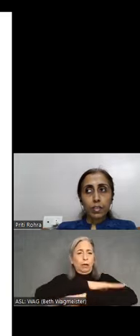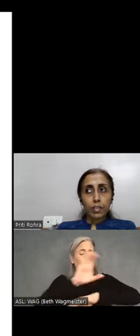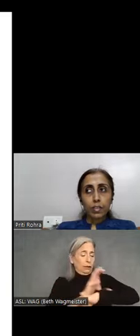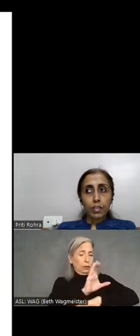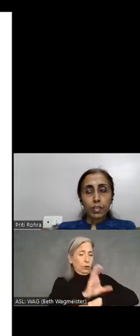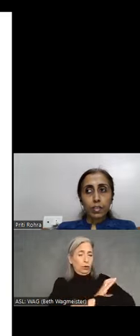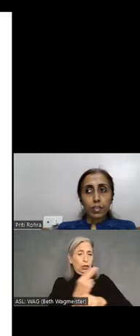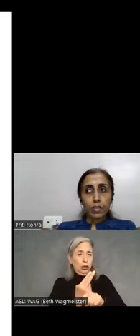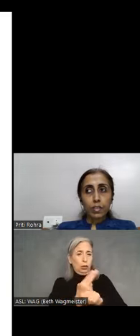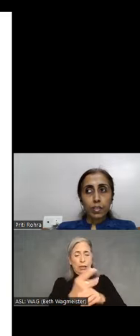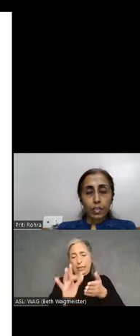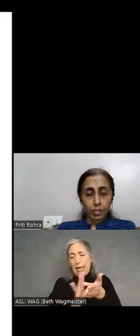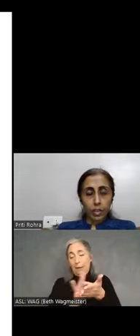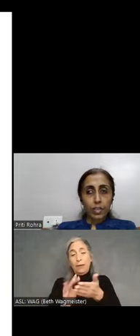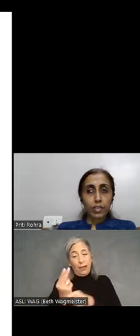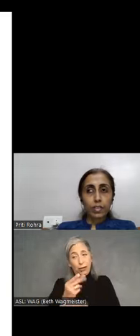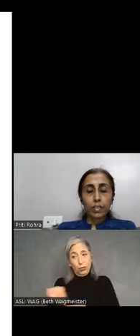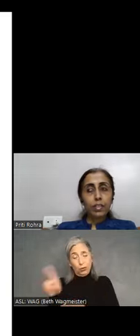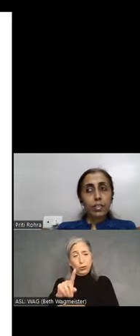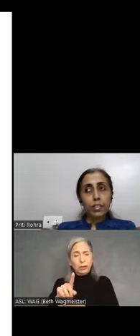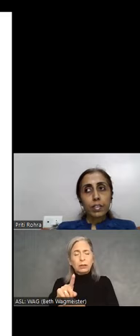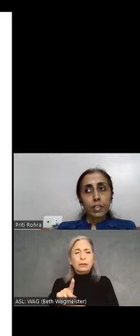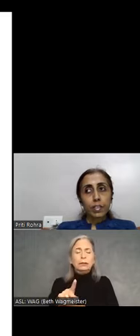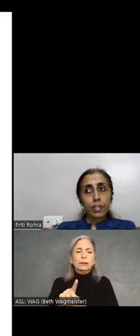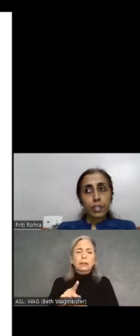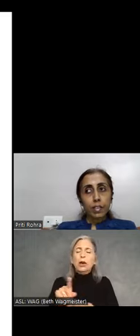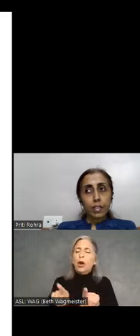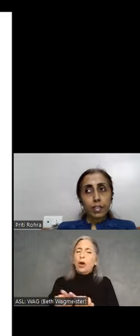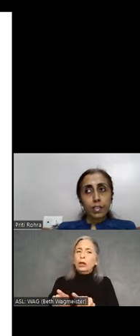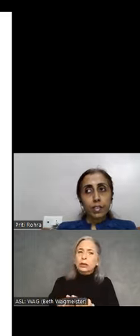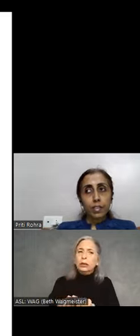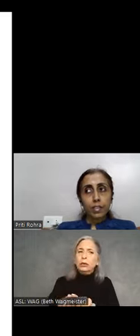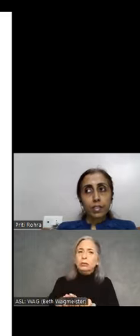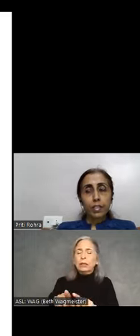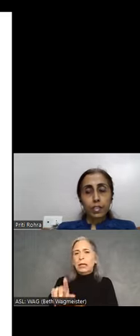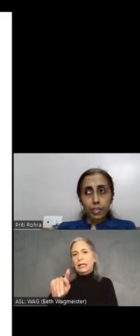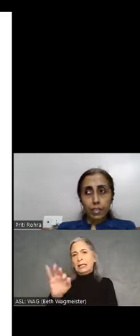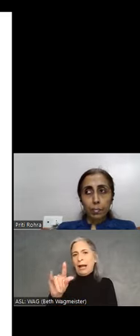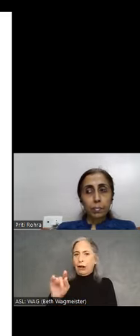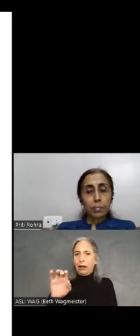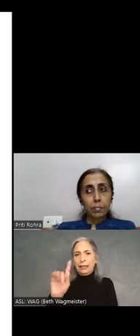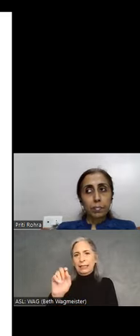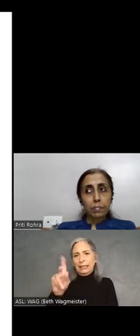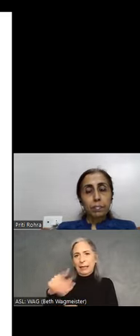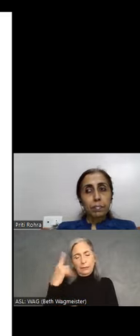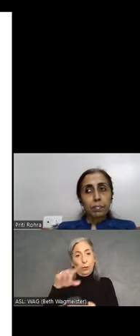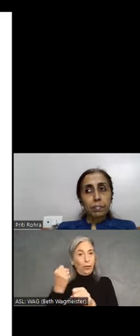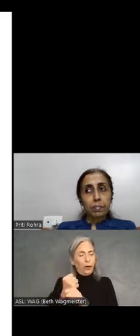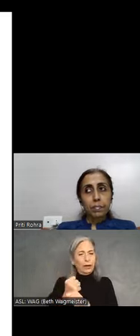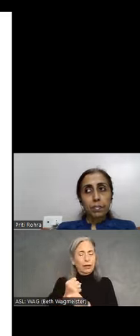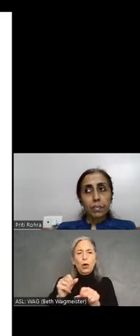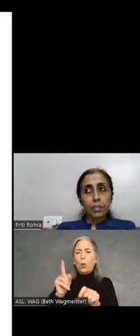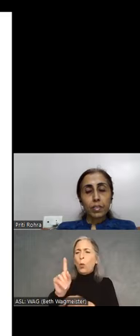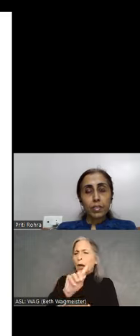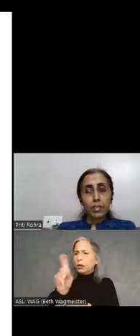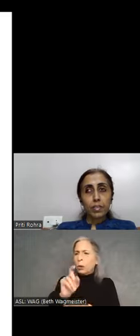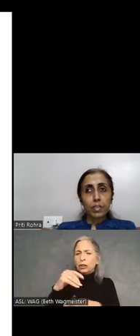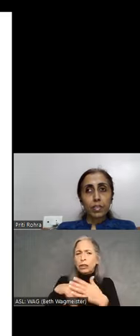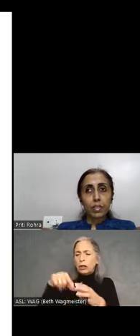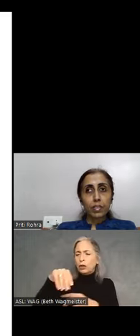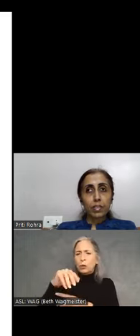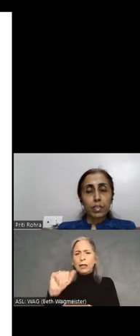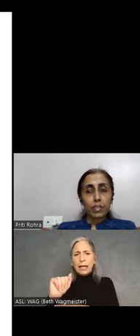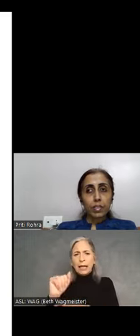use a tablet. And saying toggle tips for the win. And we have one question in the Q&A at the moment.